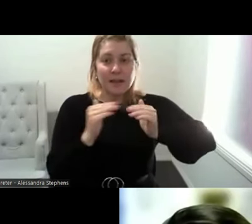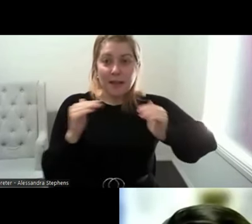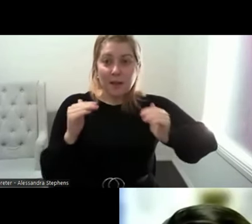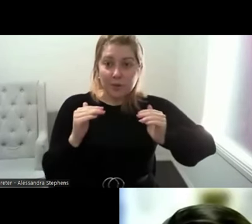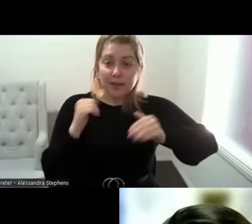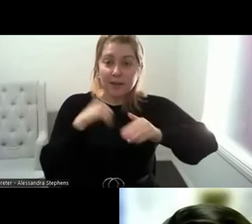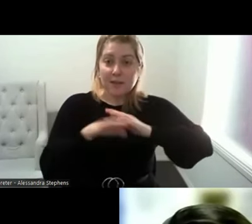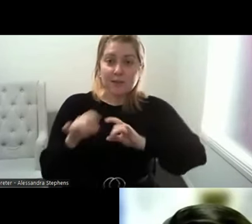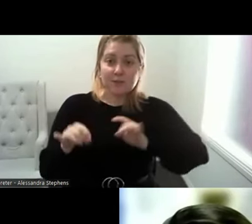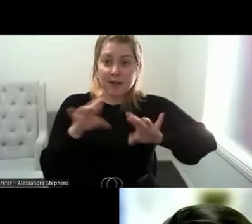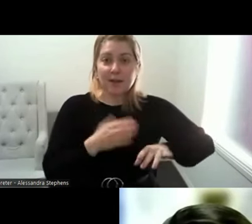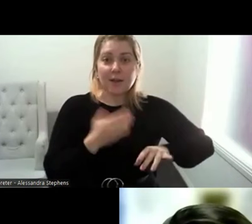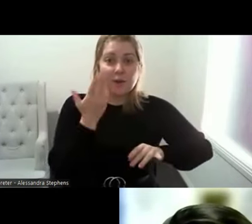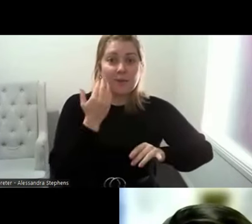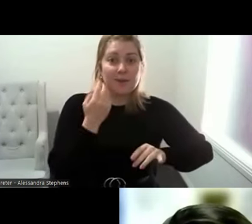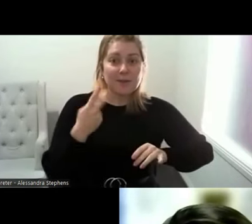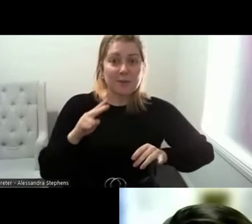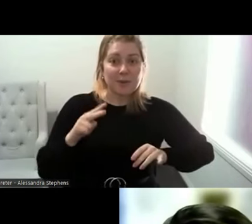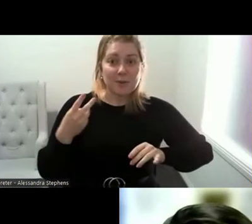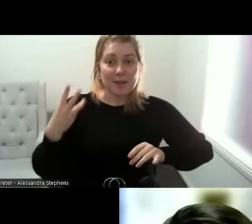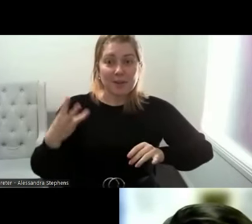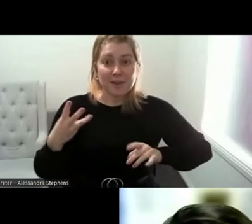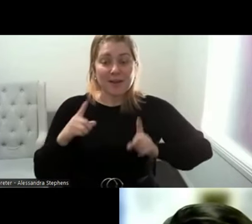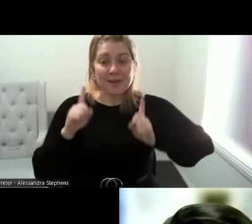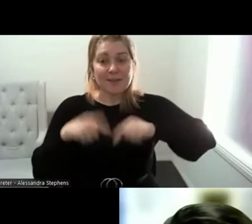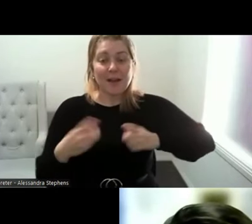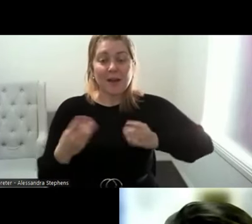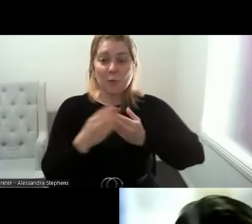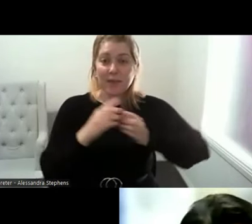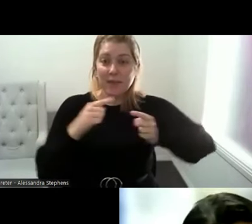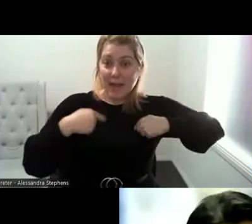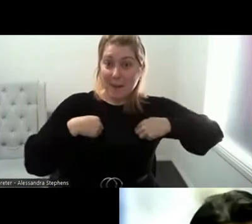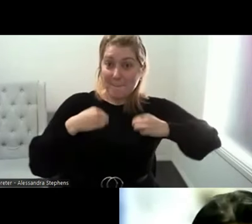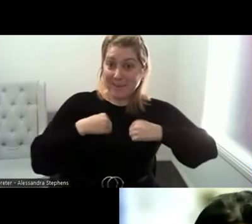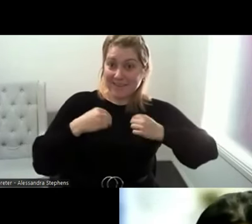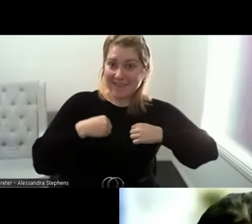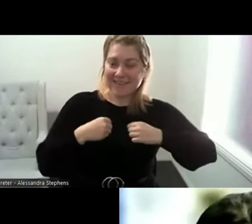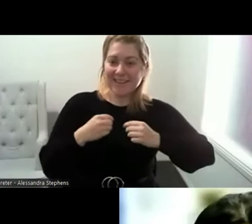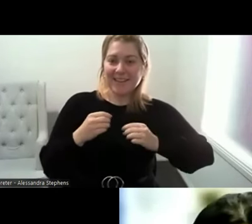joined women's health lot of Mally as a Gabrielle joined women's health lot of Mally as a health promoter in gender equality. Welcome, Gabrielle.